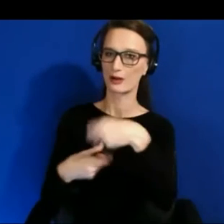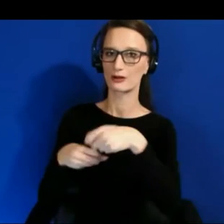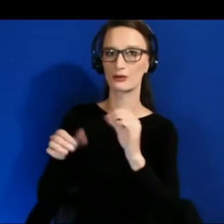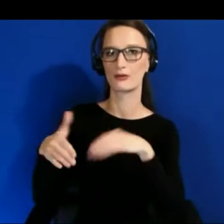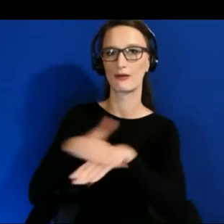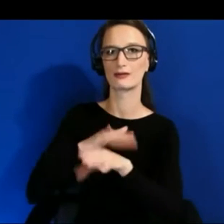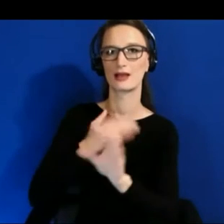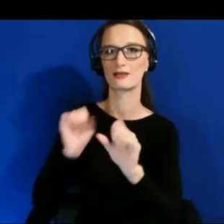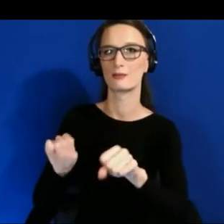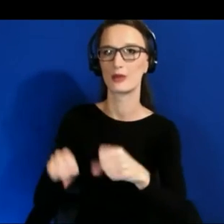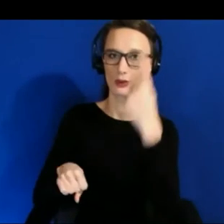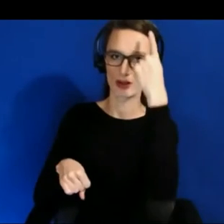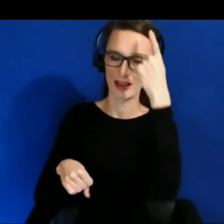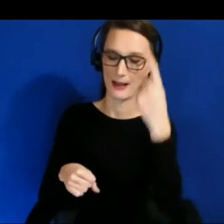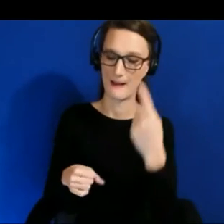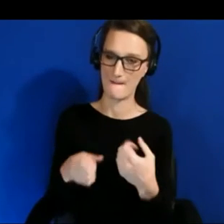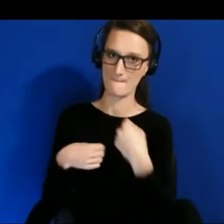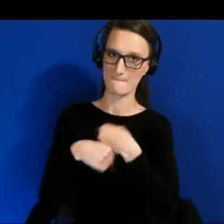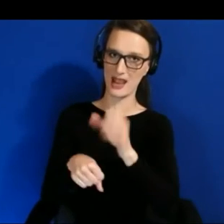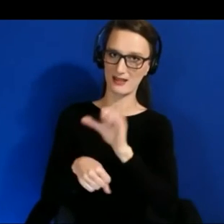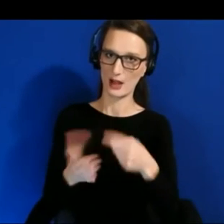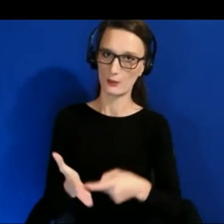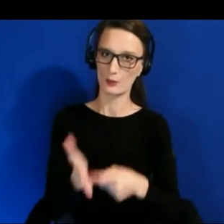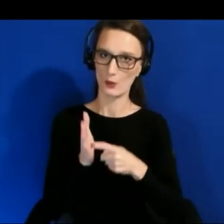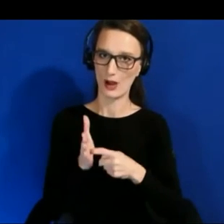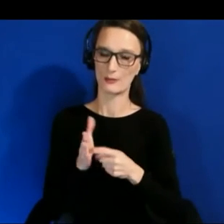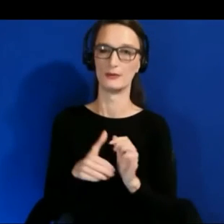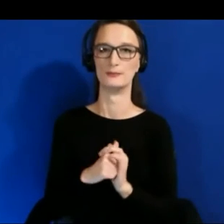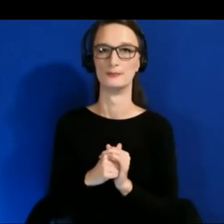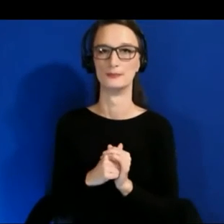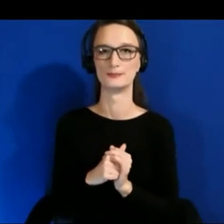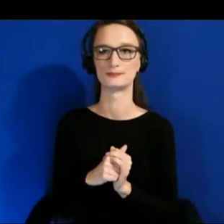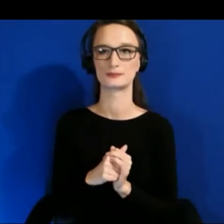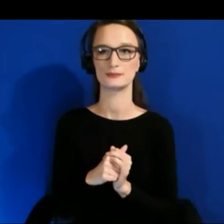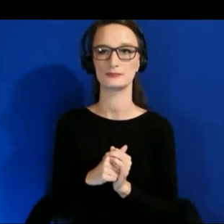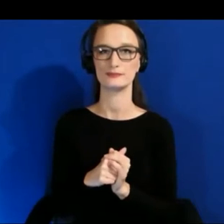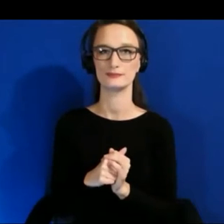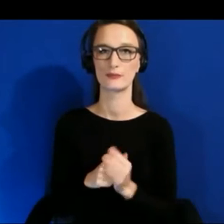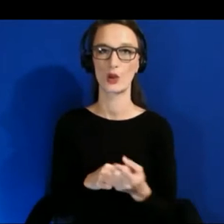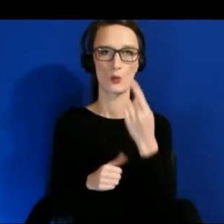And to that end, you know, one reason I really wanted to be involved in this event was because